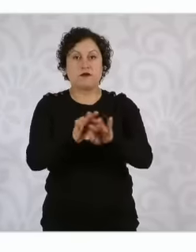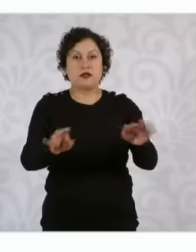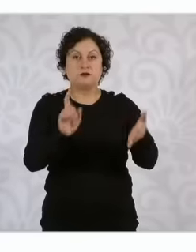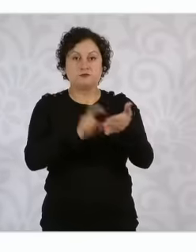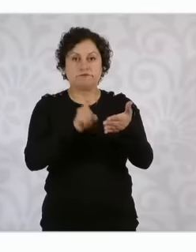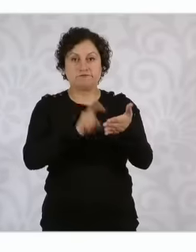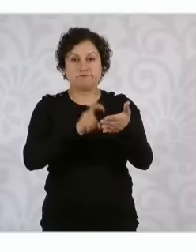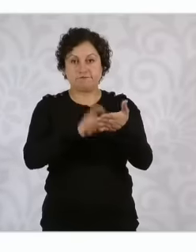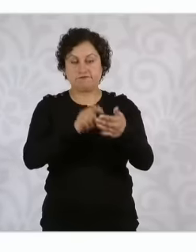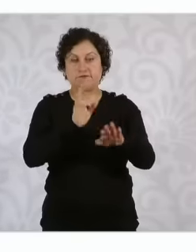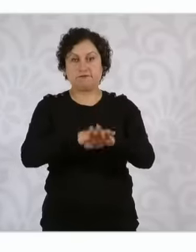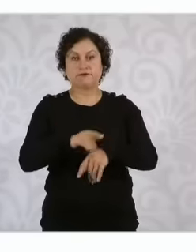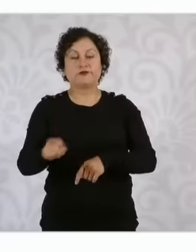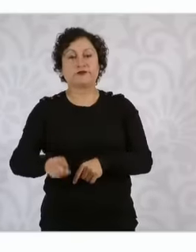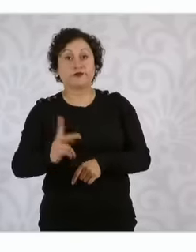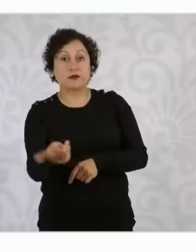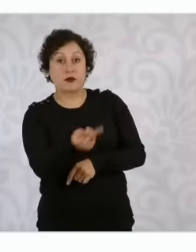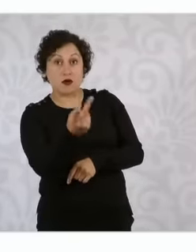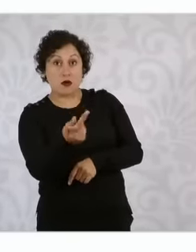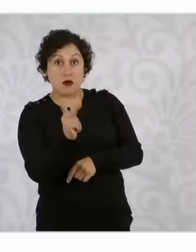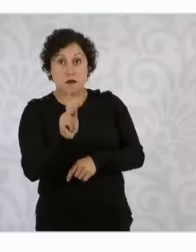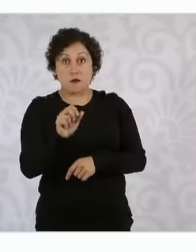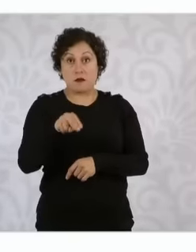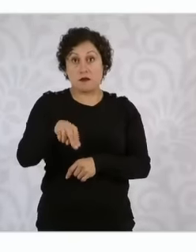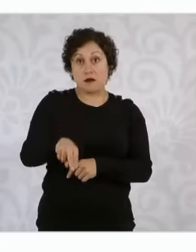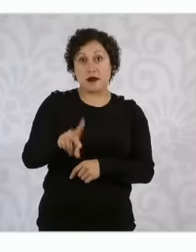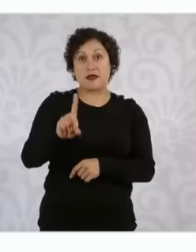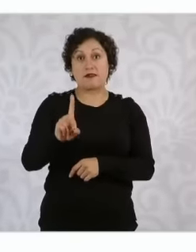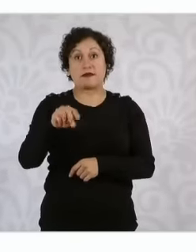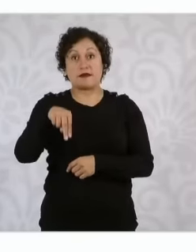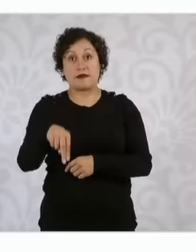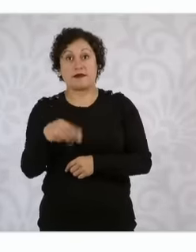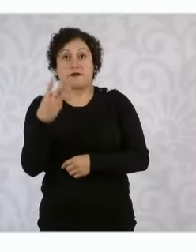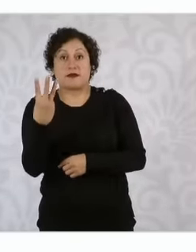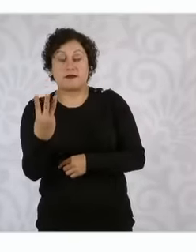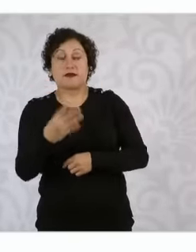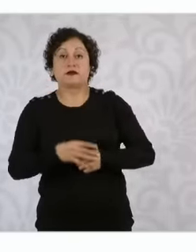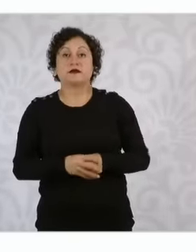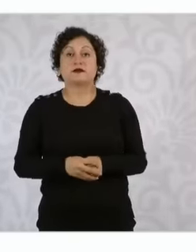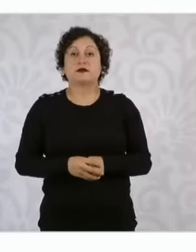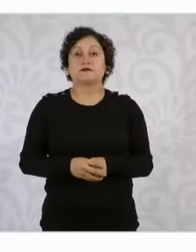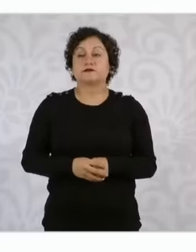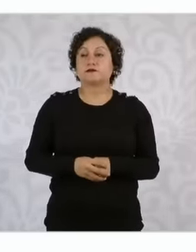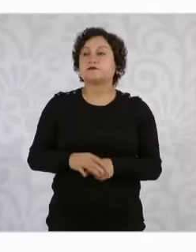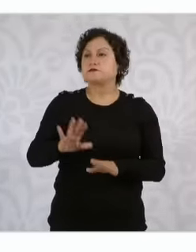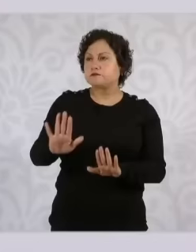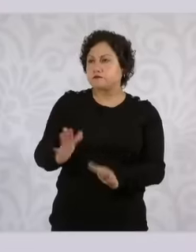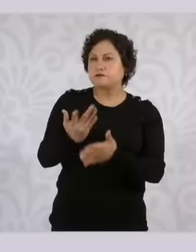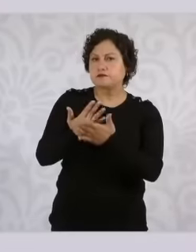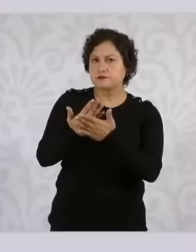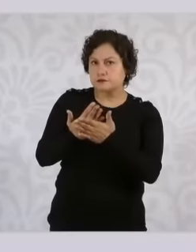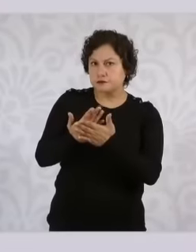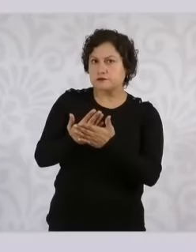n3 plan we are going to wait the n3 plan is applied once they are seen What are the